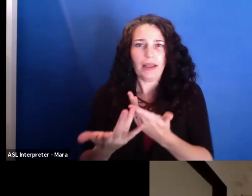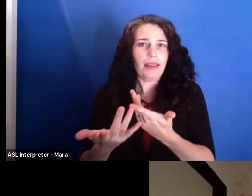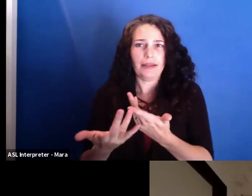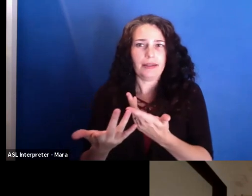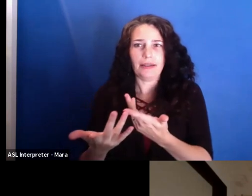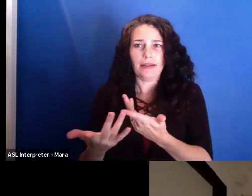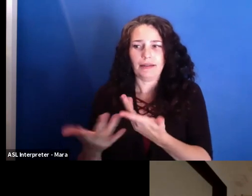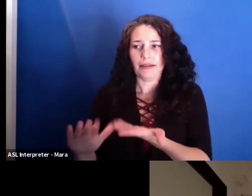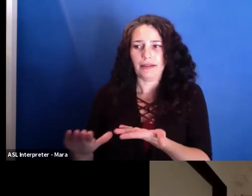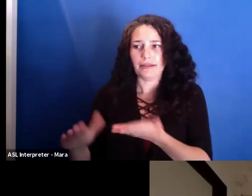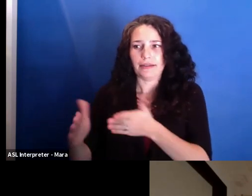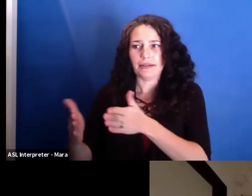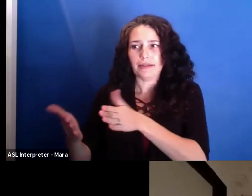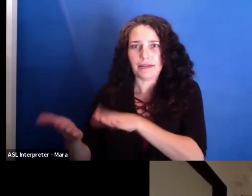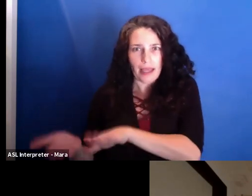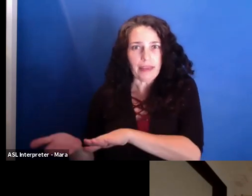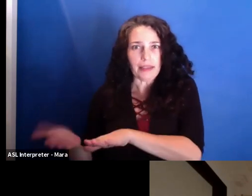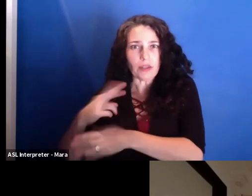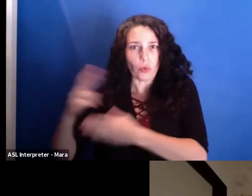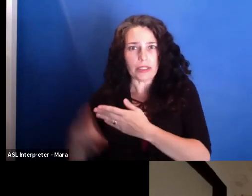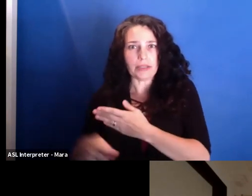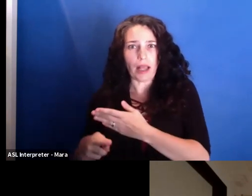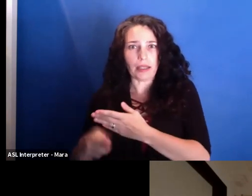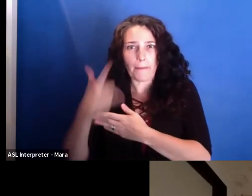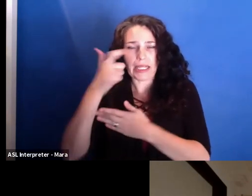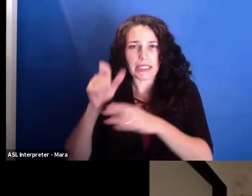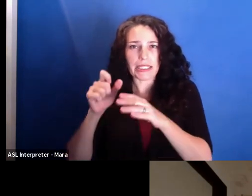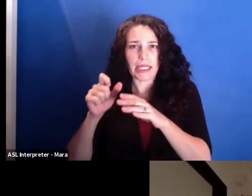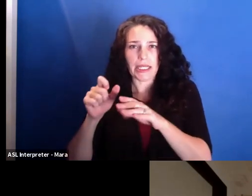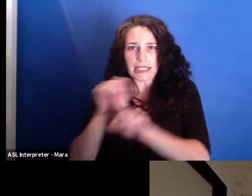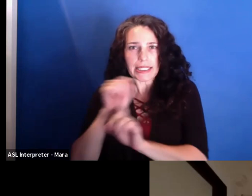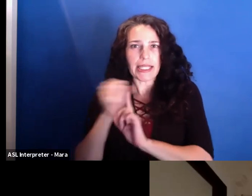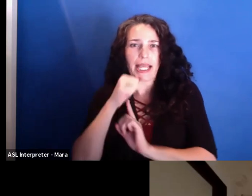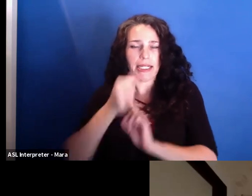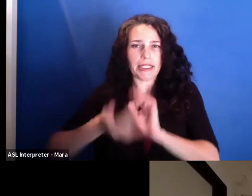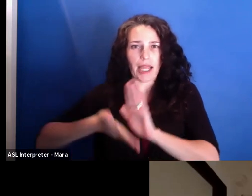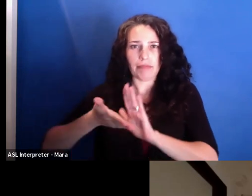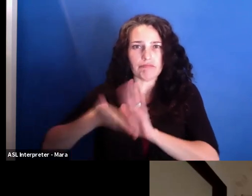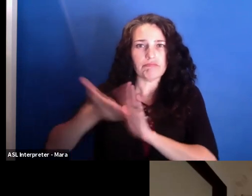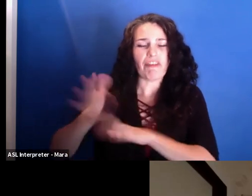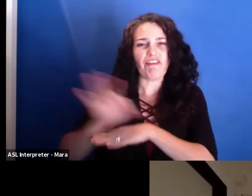And the moment you are dependent on the function of the society,